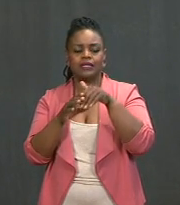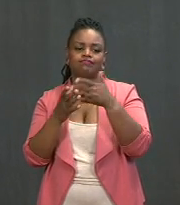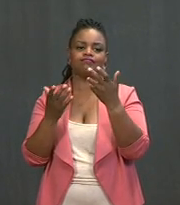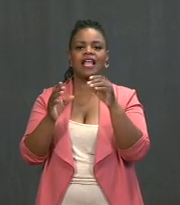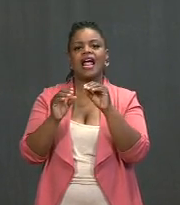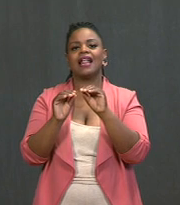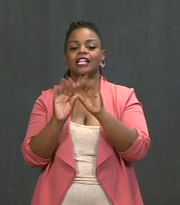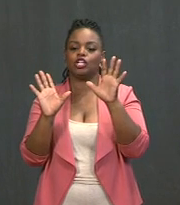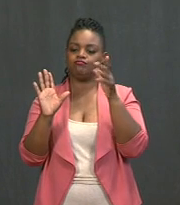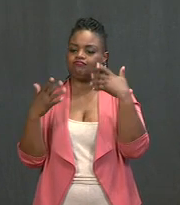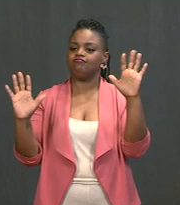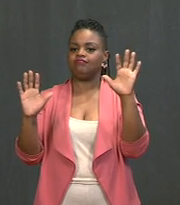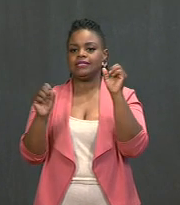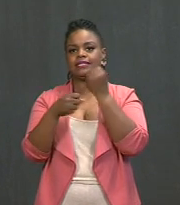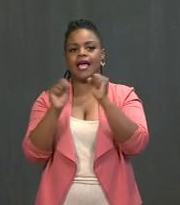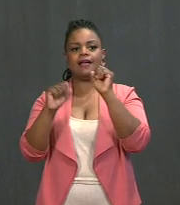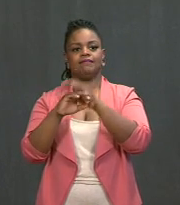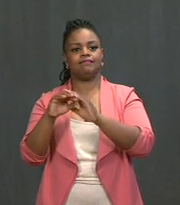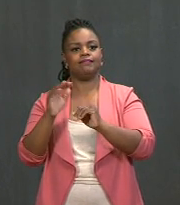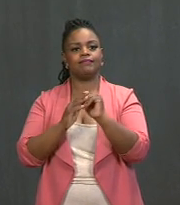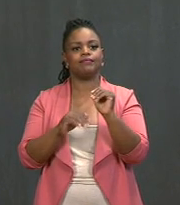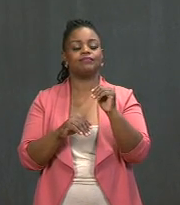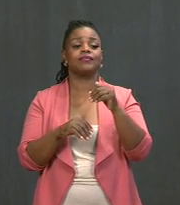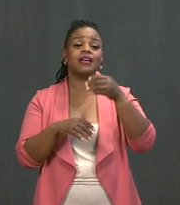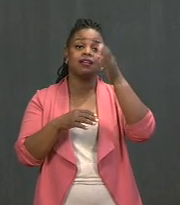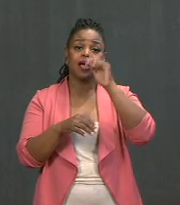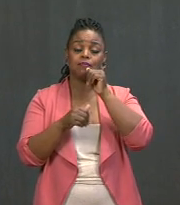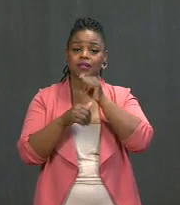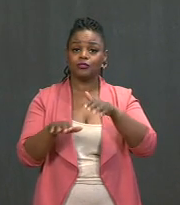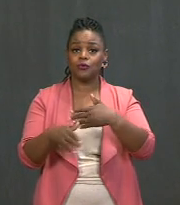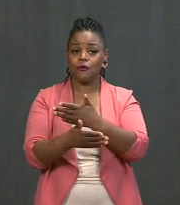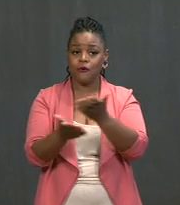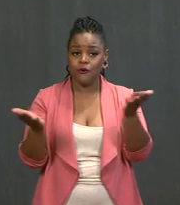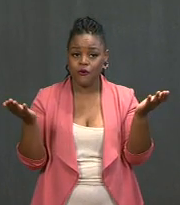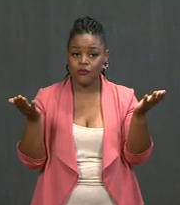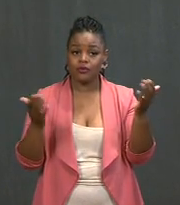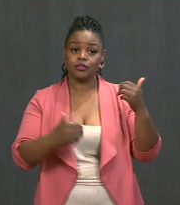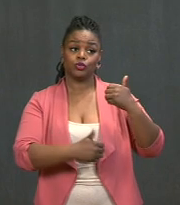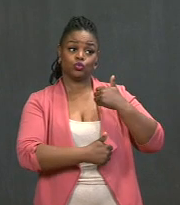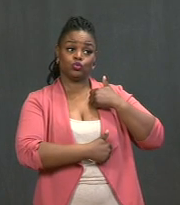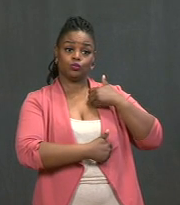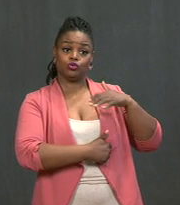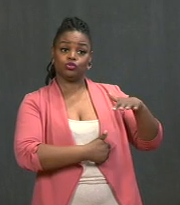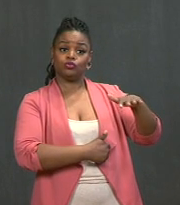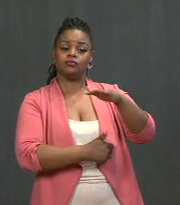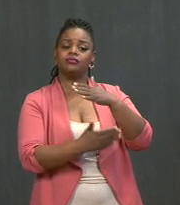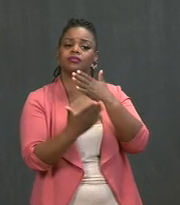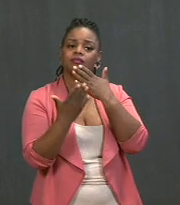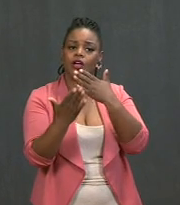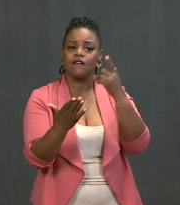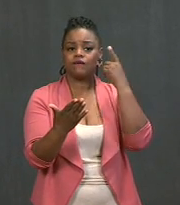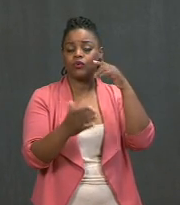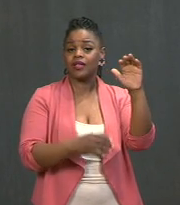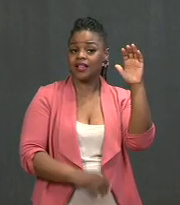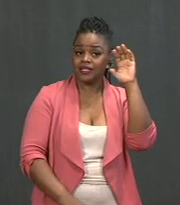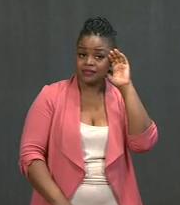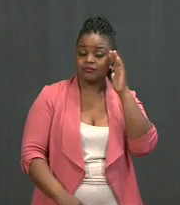May God bless you all, and may God protect our troops. Thank you so much for listening. Thank you. The Press: Mr. President -- how are the talks going, Mr. President?